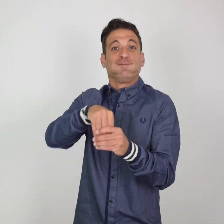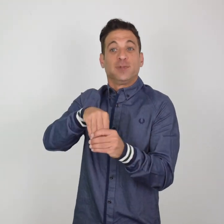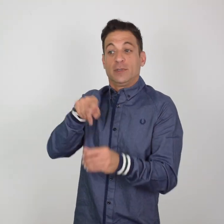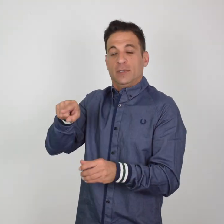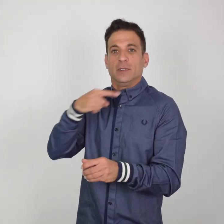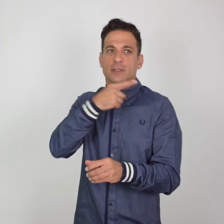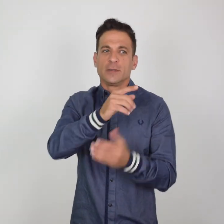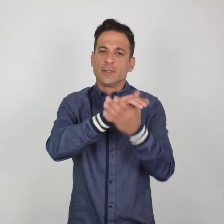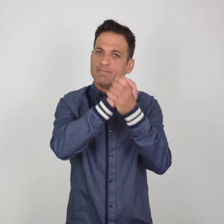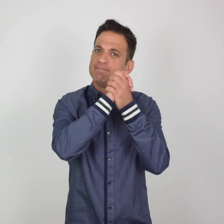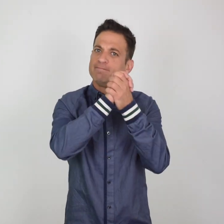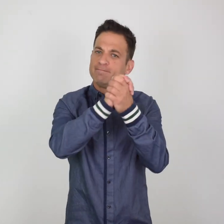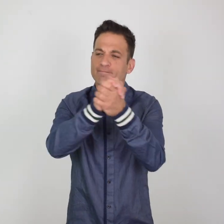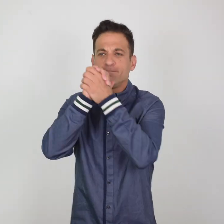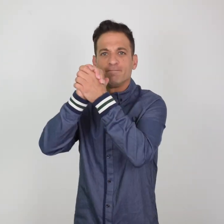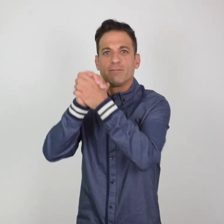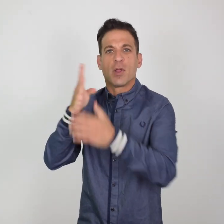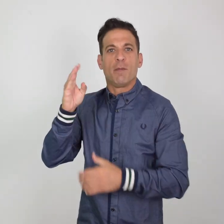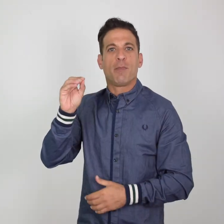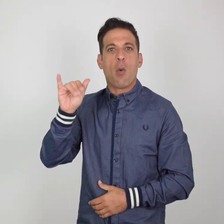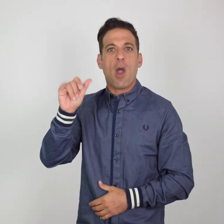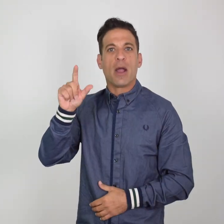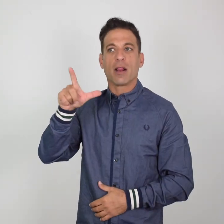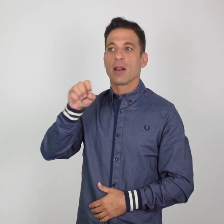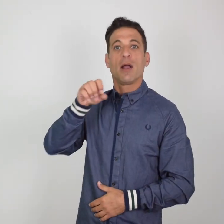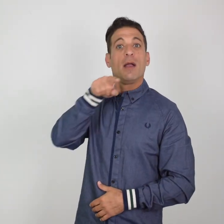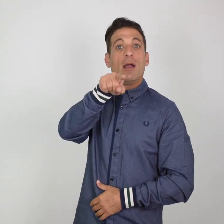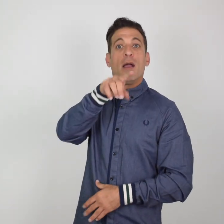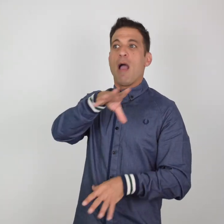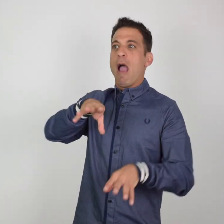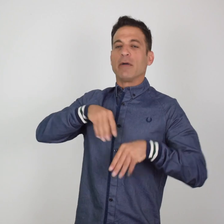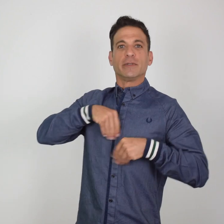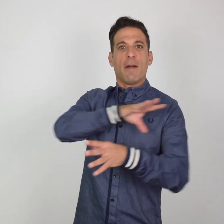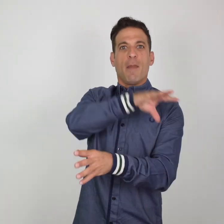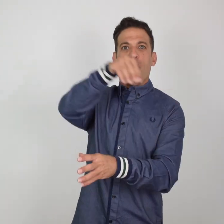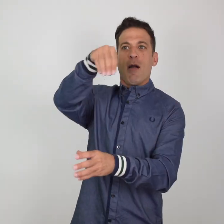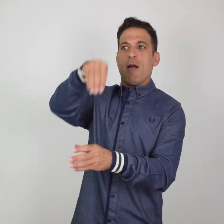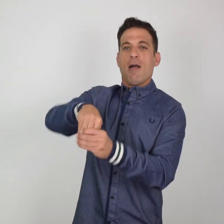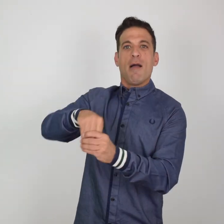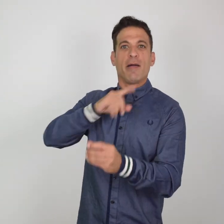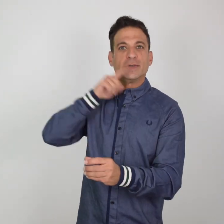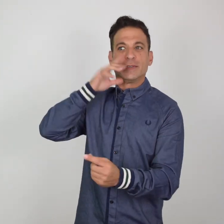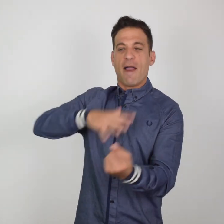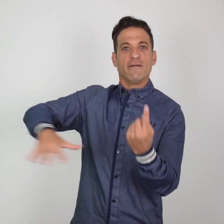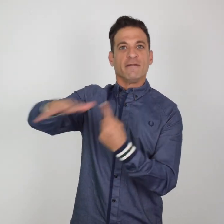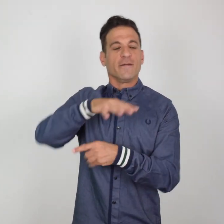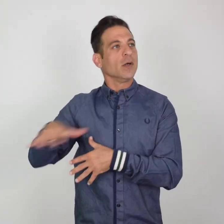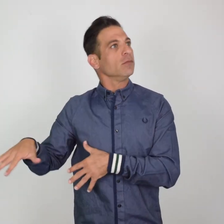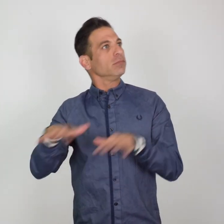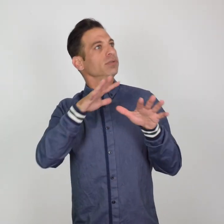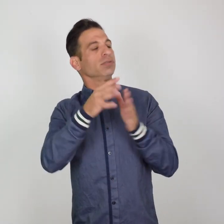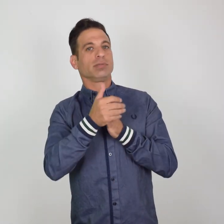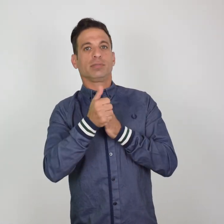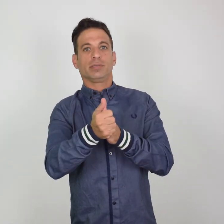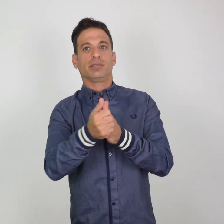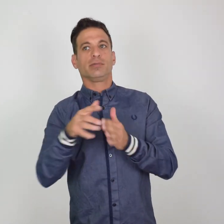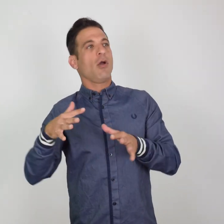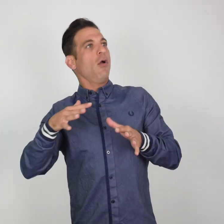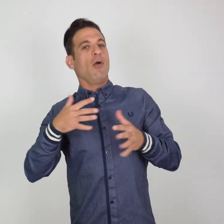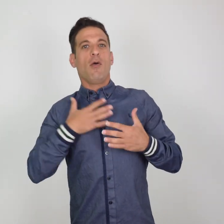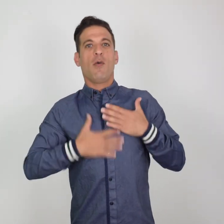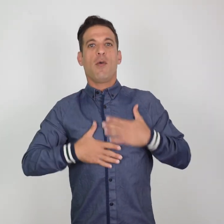is an important step towards improving representation